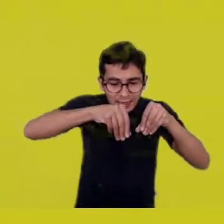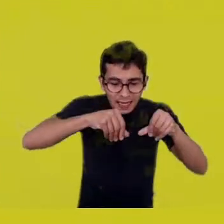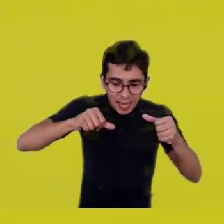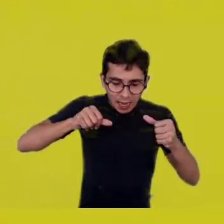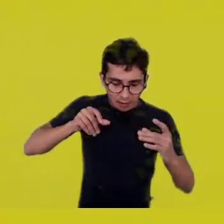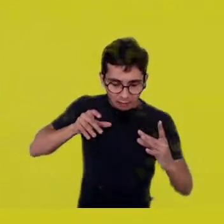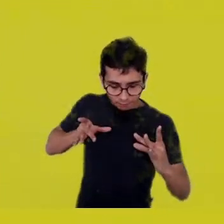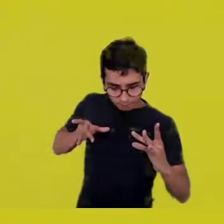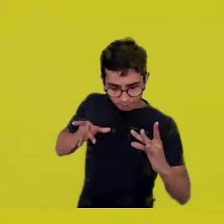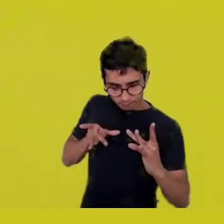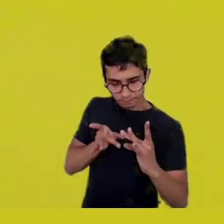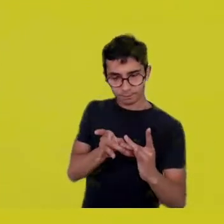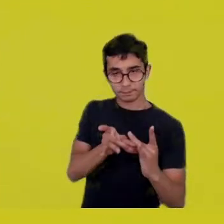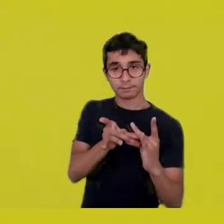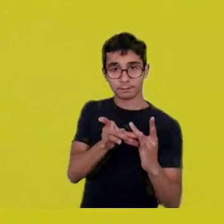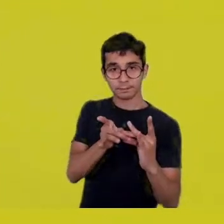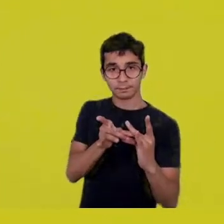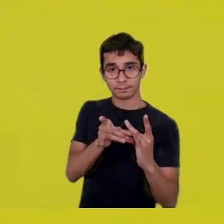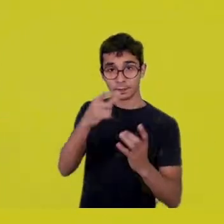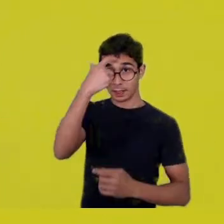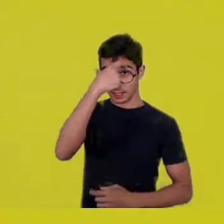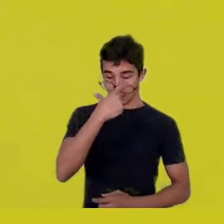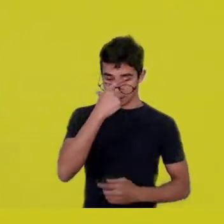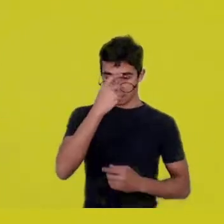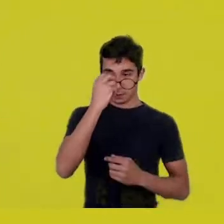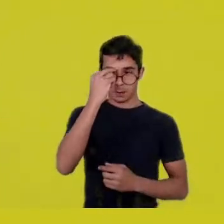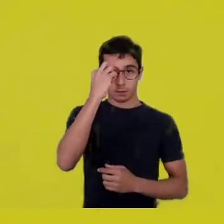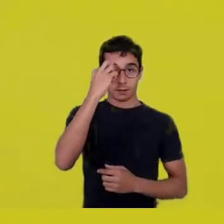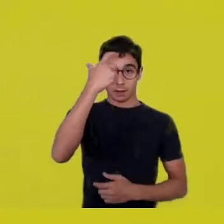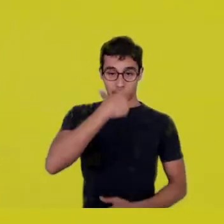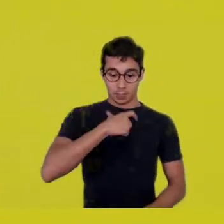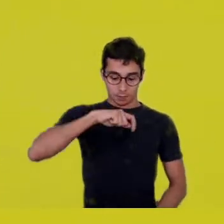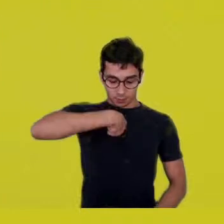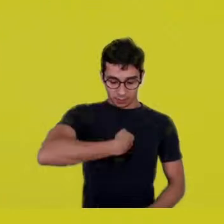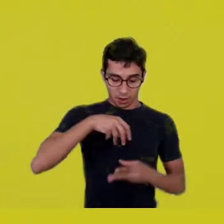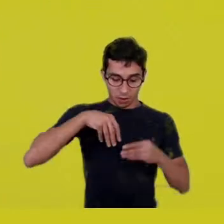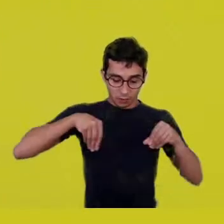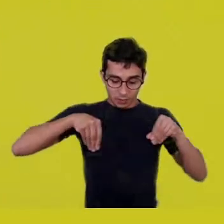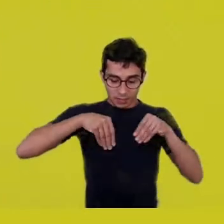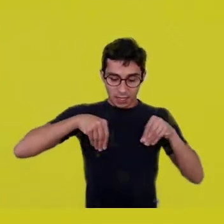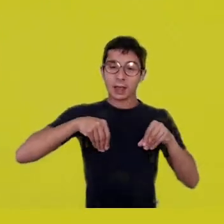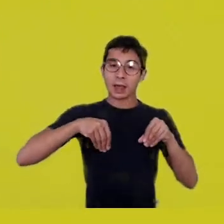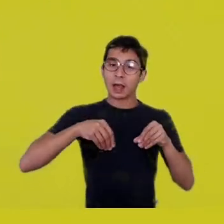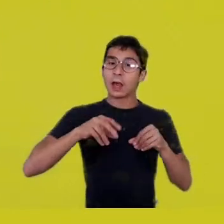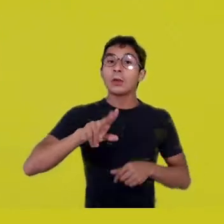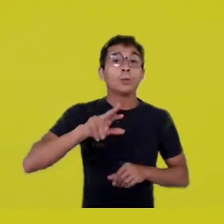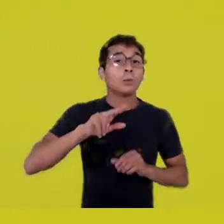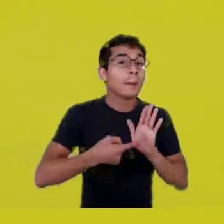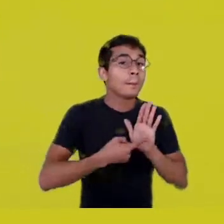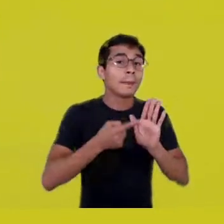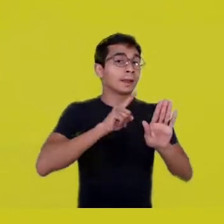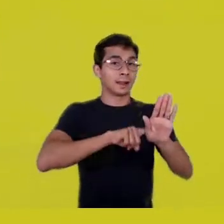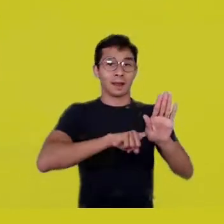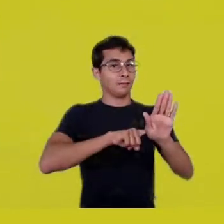Not as a metaphor, but in that sense I mentioned, like the Guarani Kaiowá,